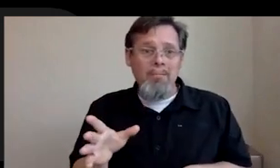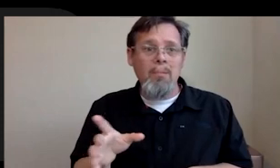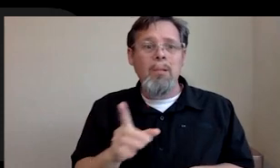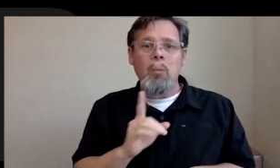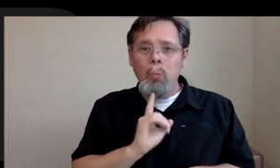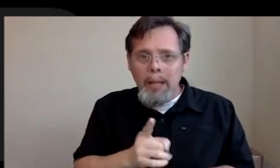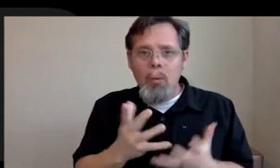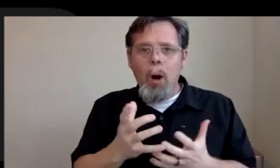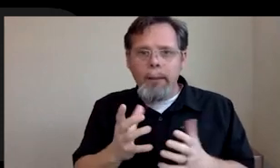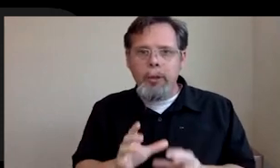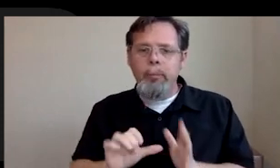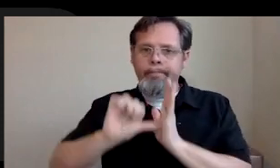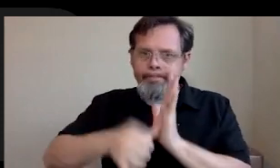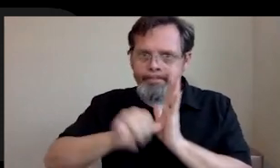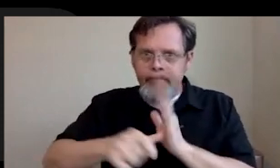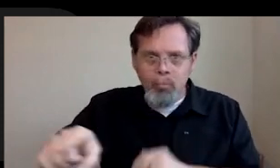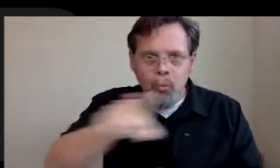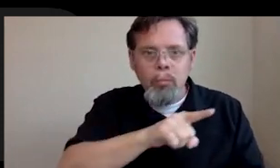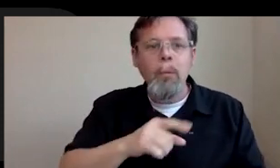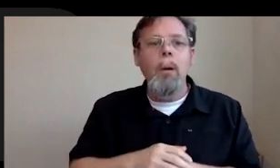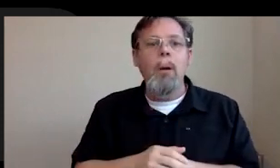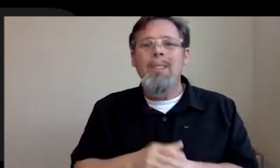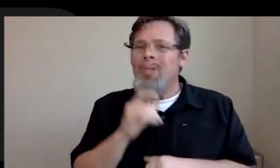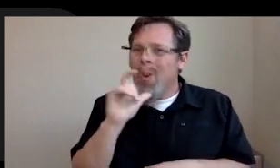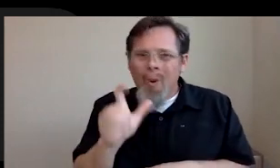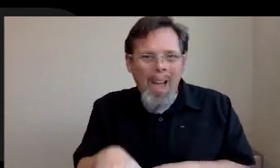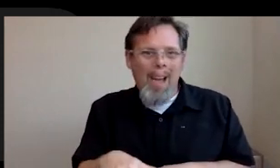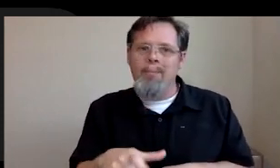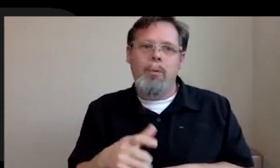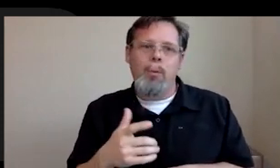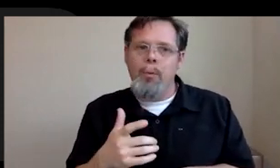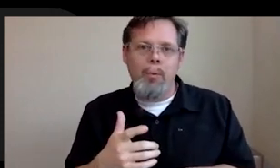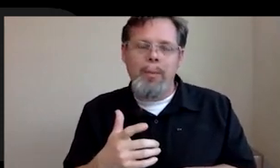put it on you guys to let everyone here know you don't have to stand up. You don't have to sack.